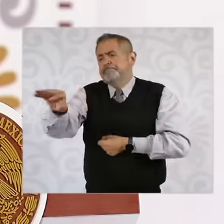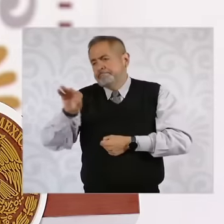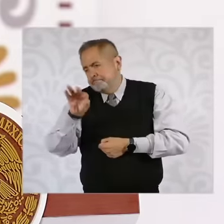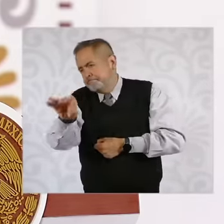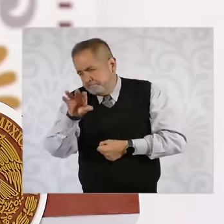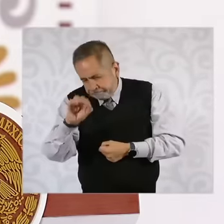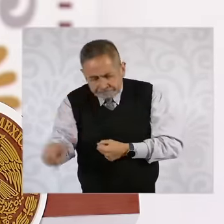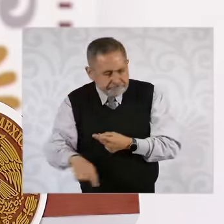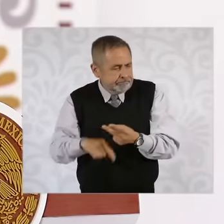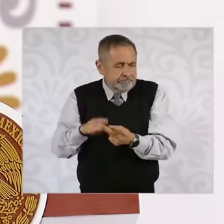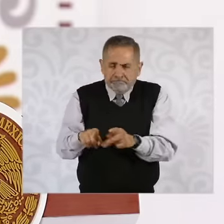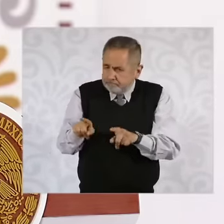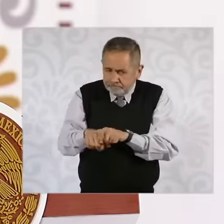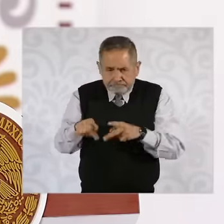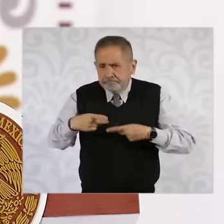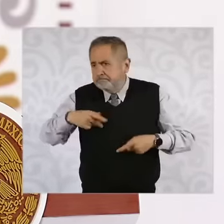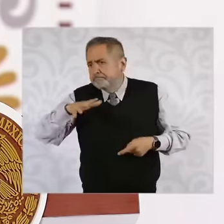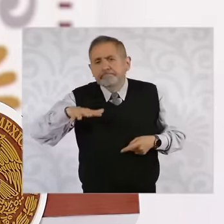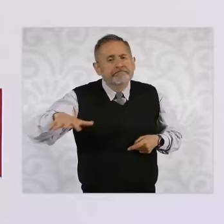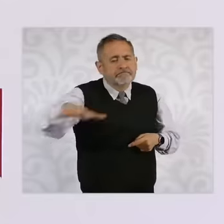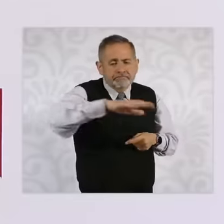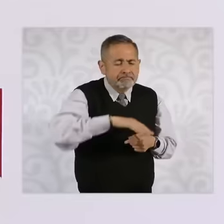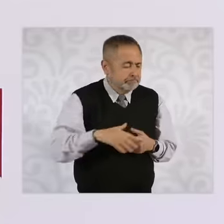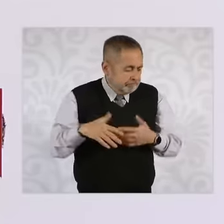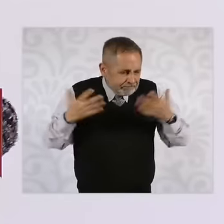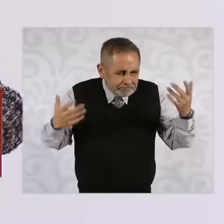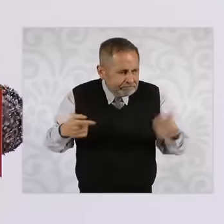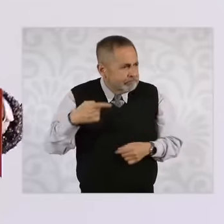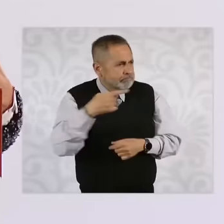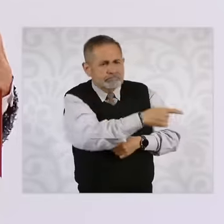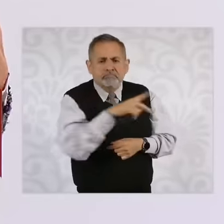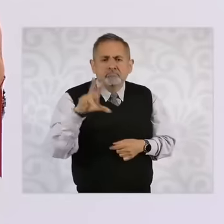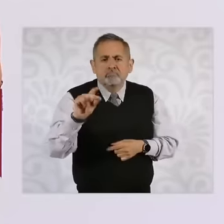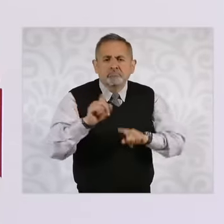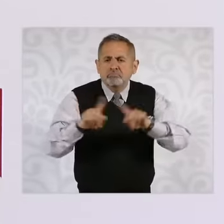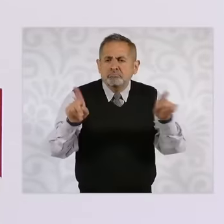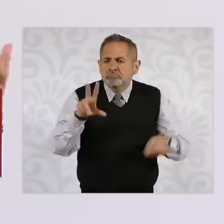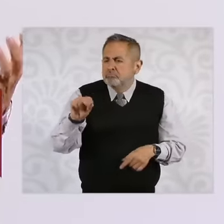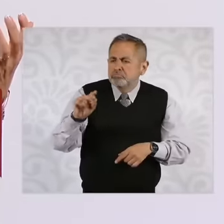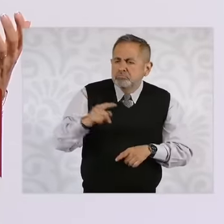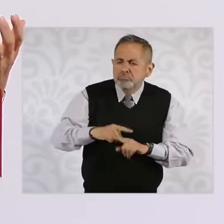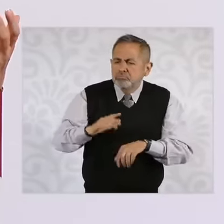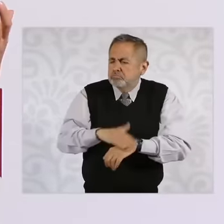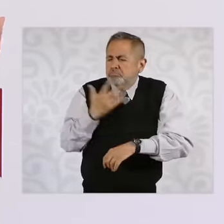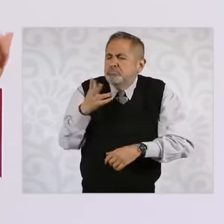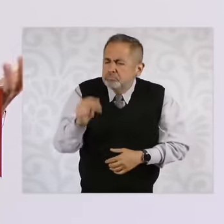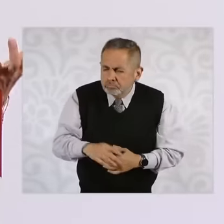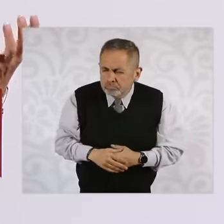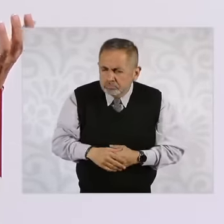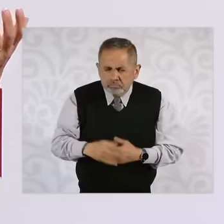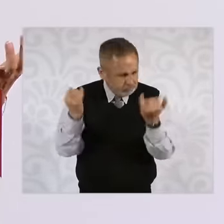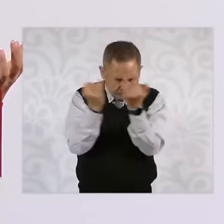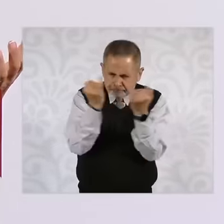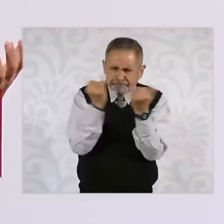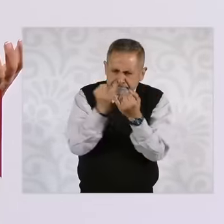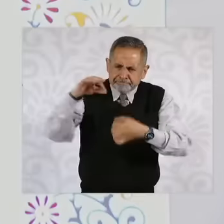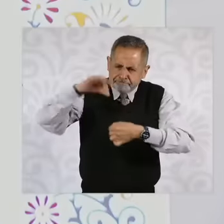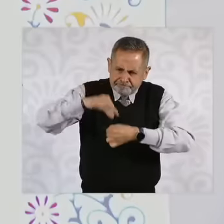senators by the popular vote Why not under this procedure can the judiciary be elected